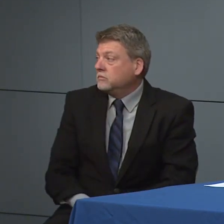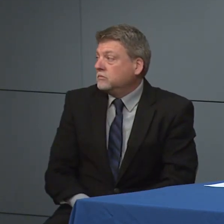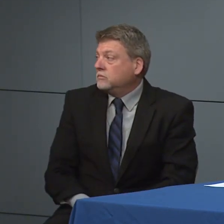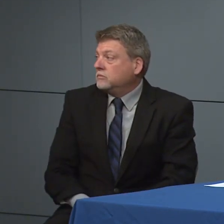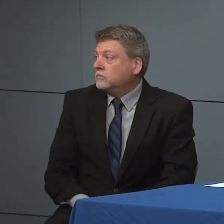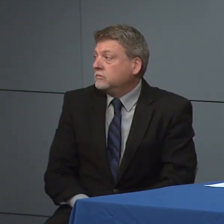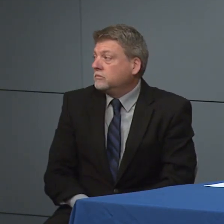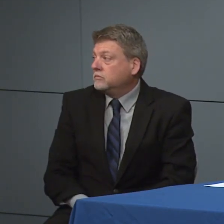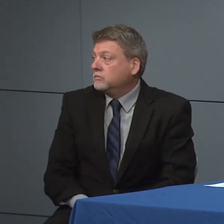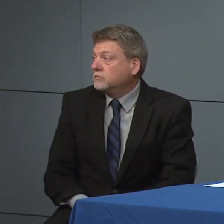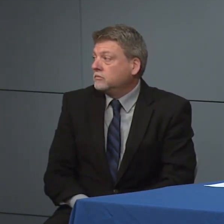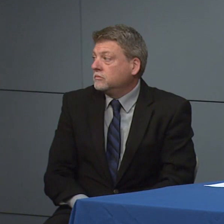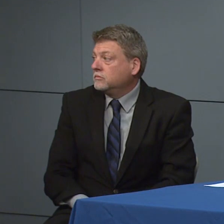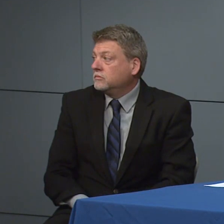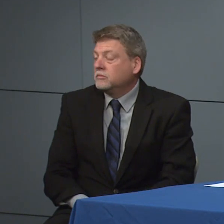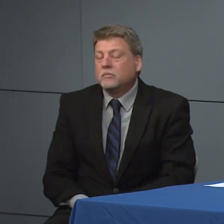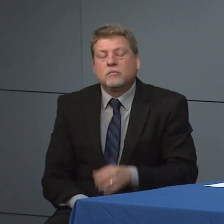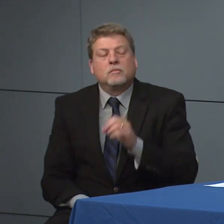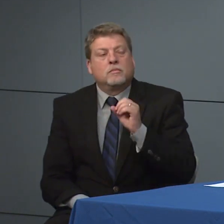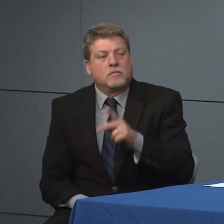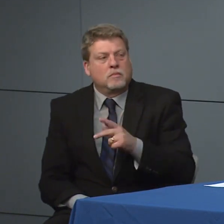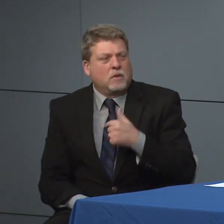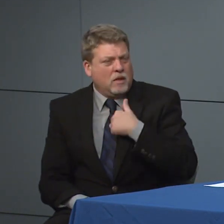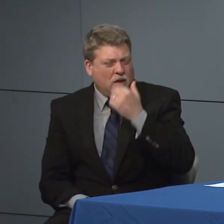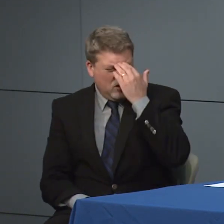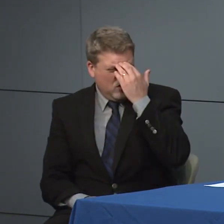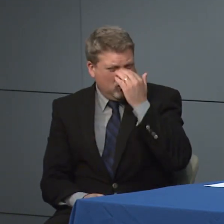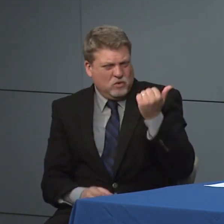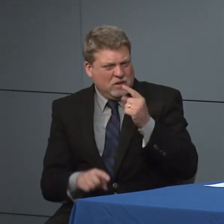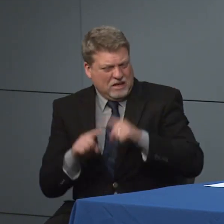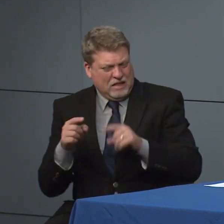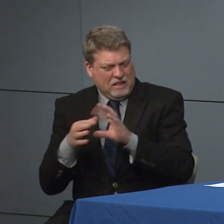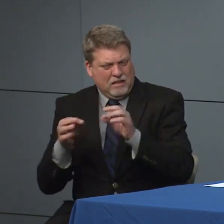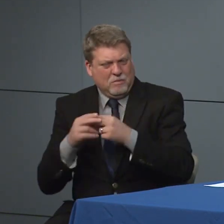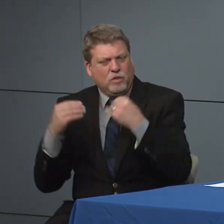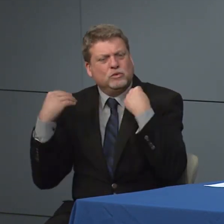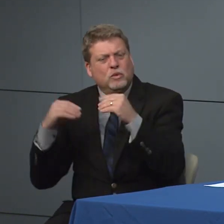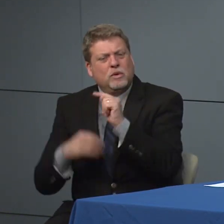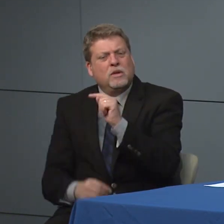We understand it's don't know that much of this can tell so much about the target situation with their lot of